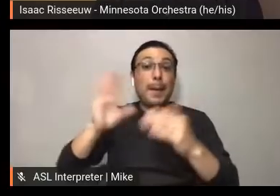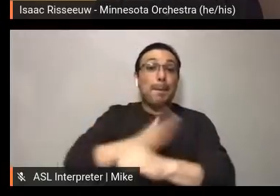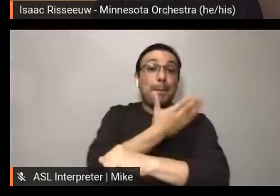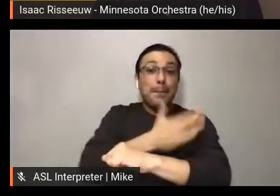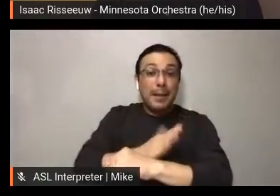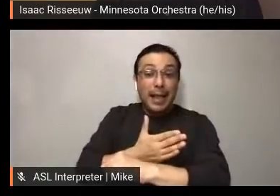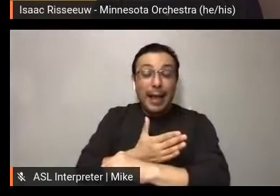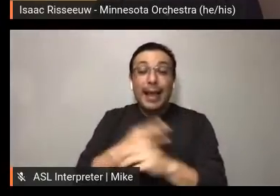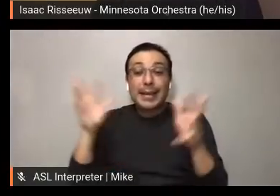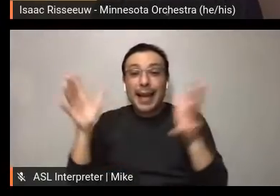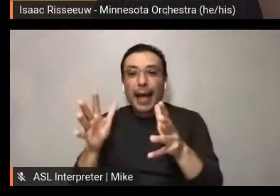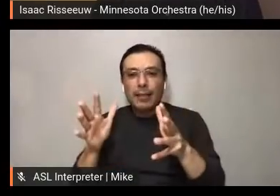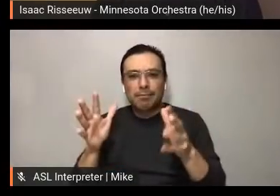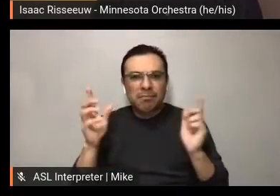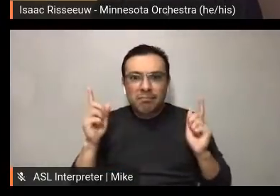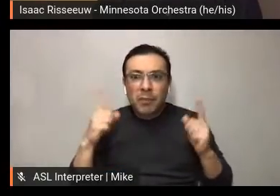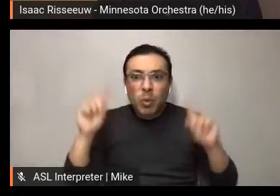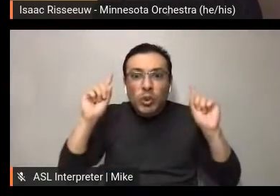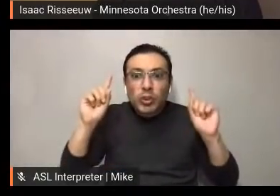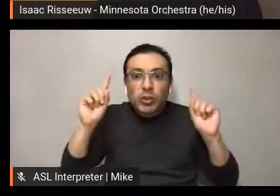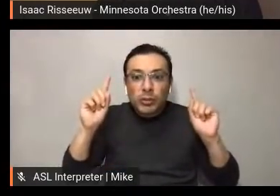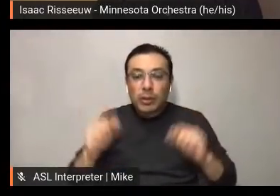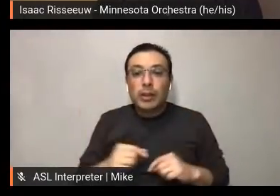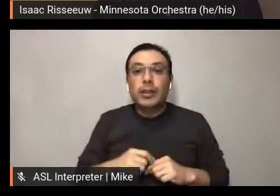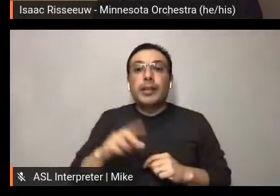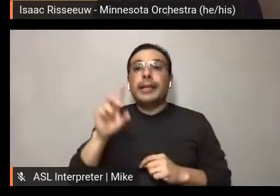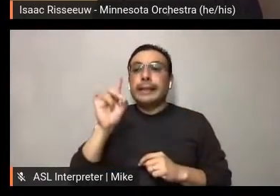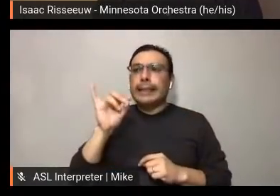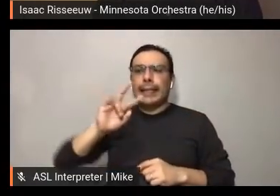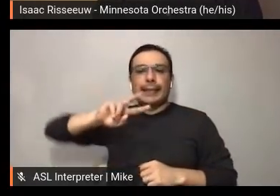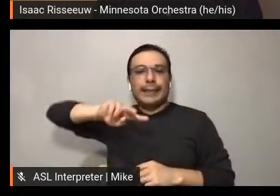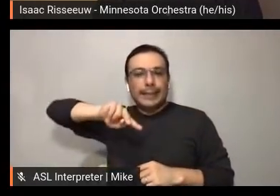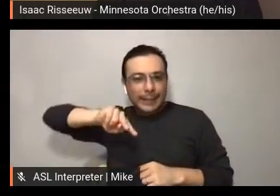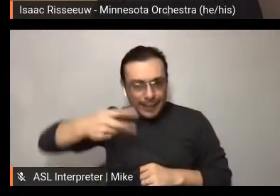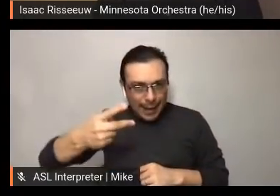I will say, we've done a second round of promotion for this that's not